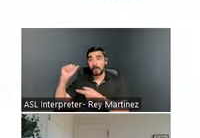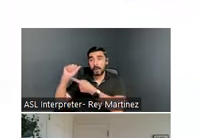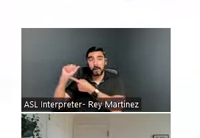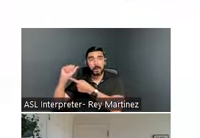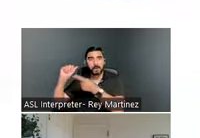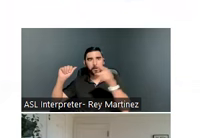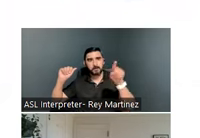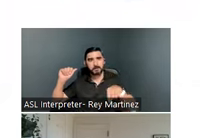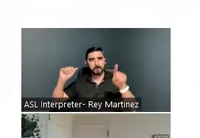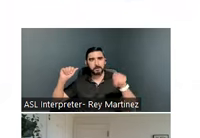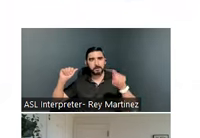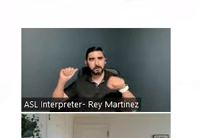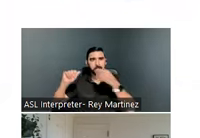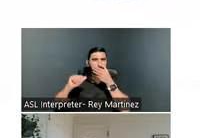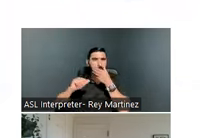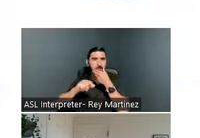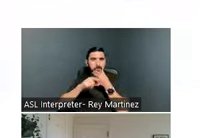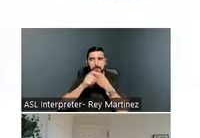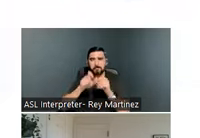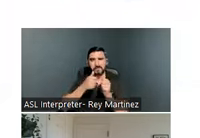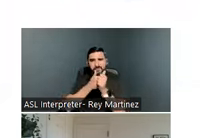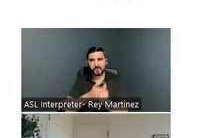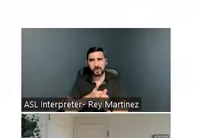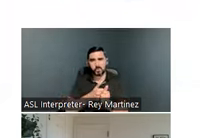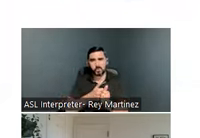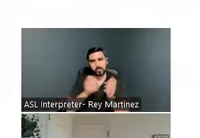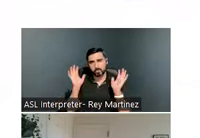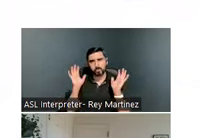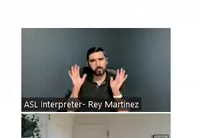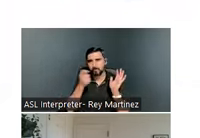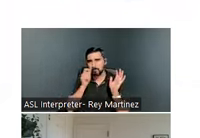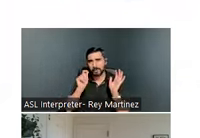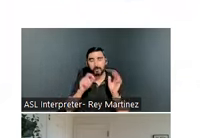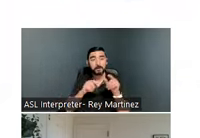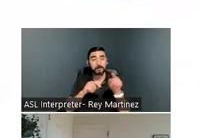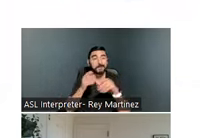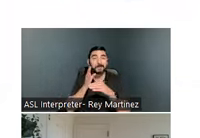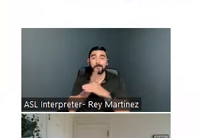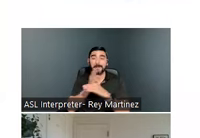requirements that, of course, we had to follow. Right, so that the median income, they cannot be